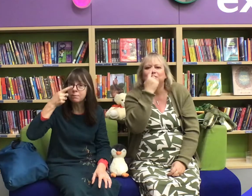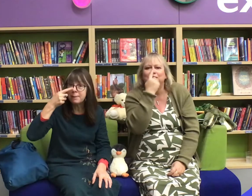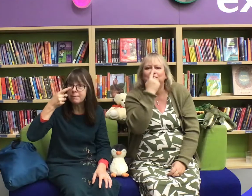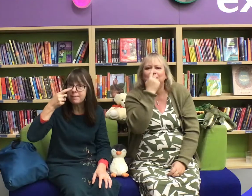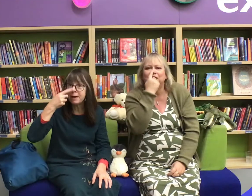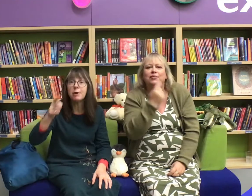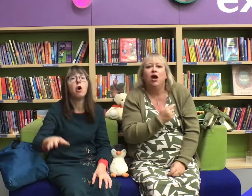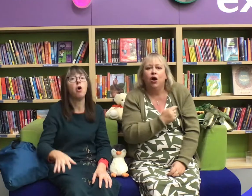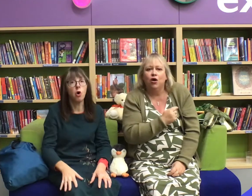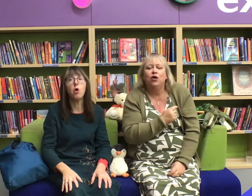The Mummies on the bus go chatter chatter chatter, chatter chatter chatter, chatter